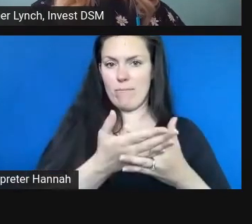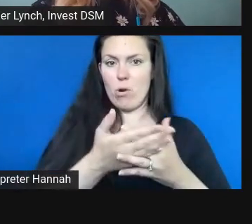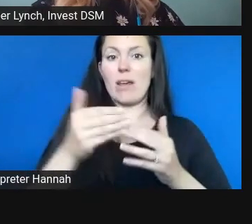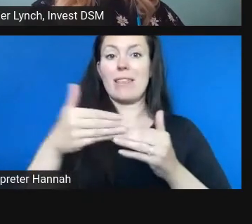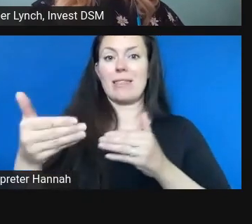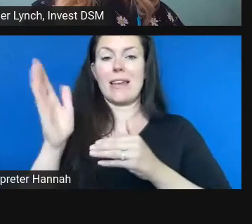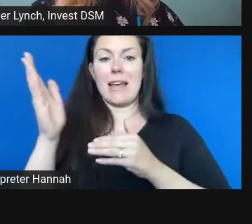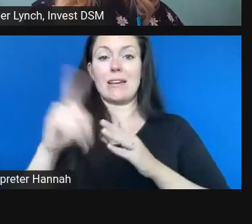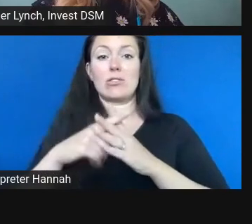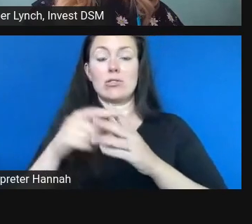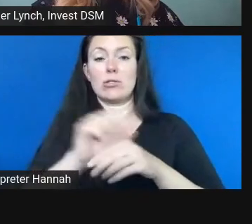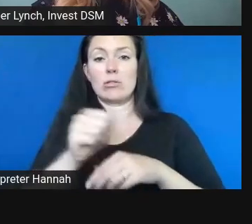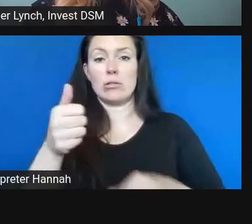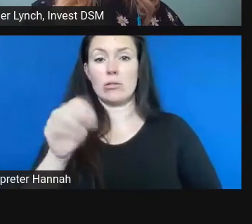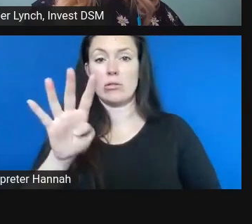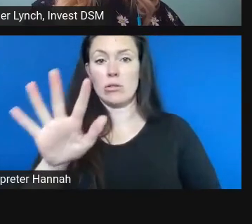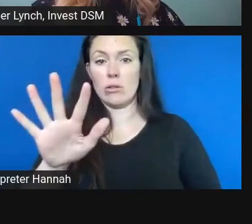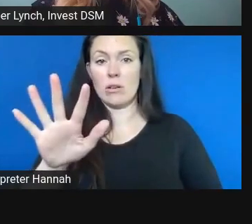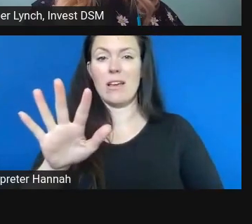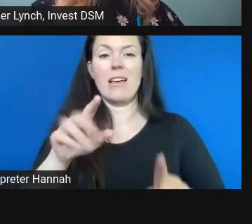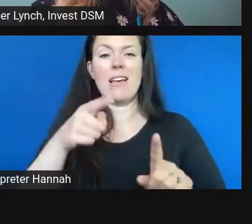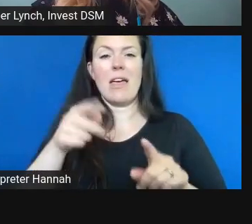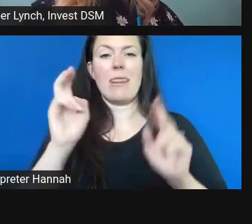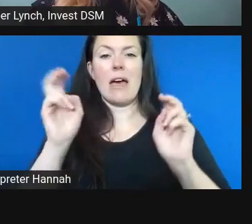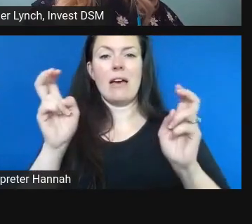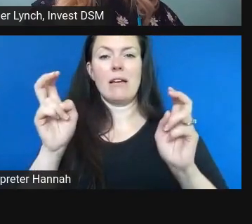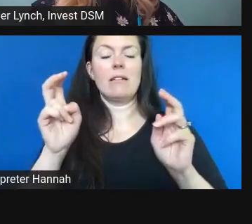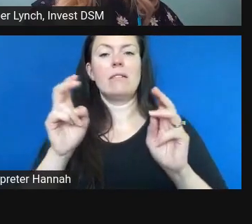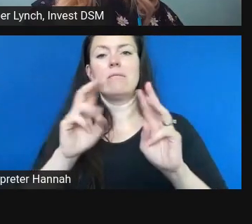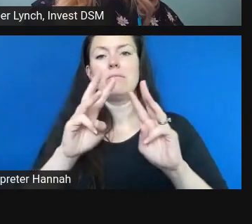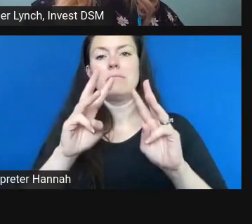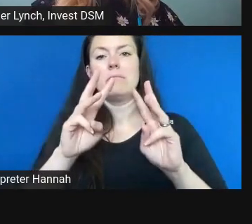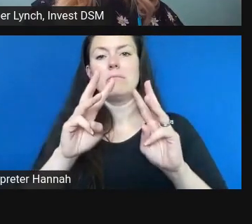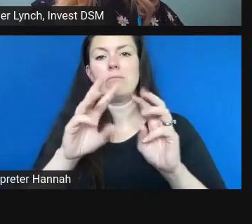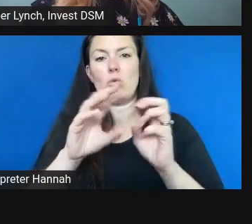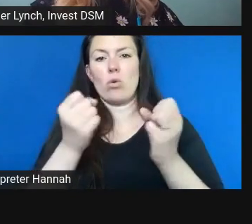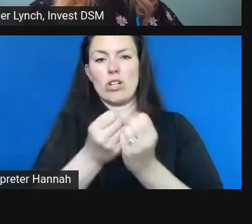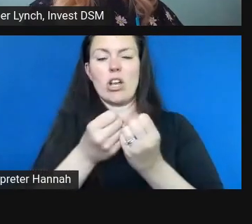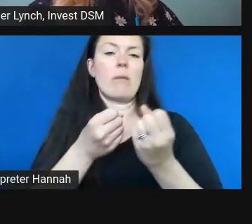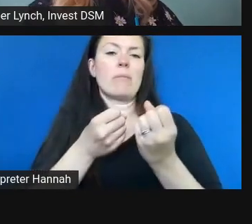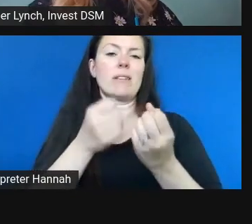That is around Arts Advocacy and Connecting the Grassroots and the Grasstops.